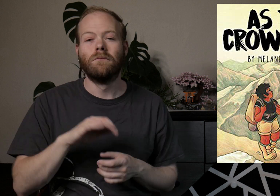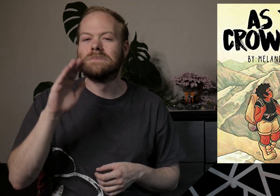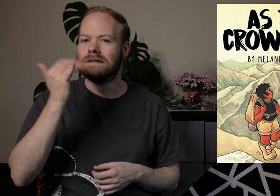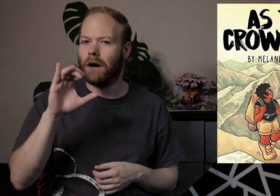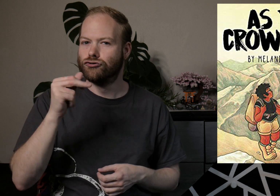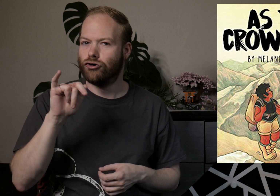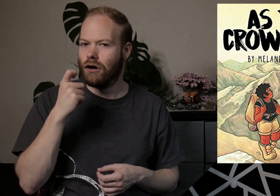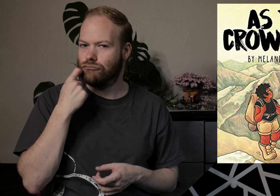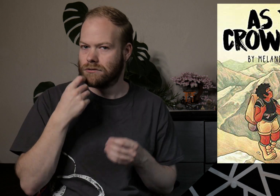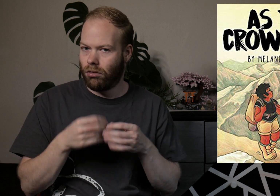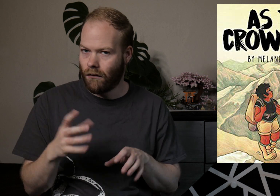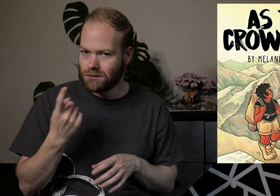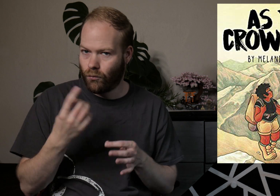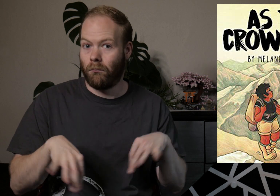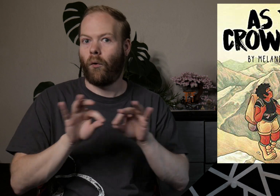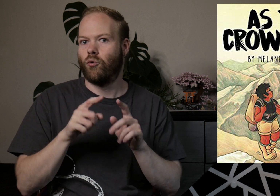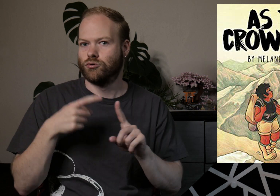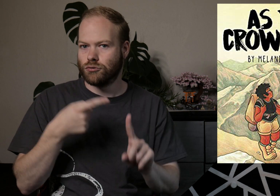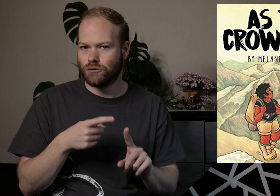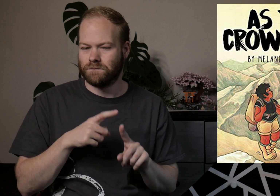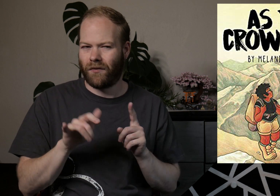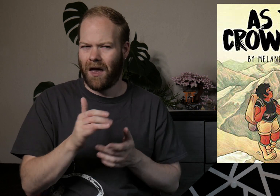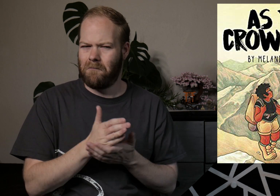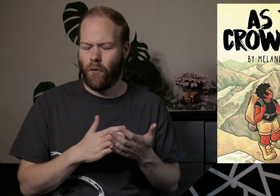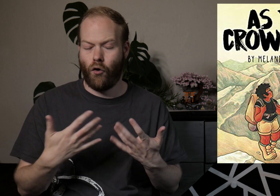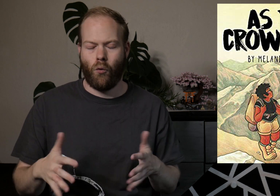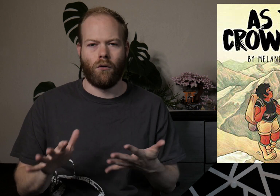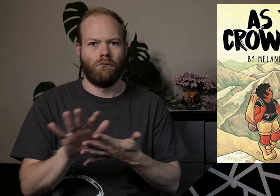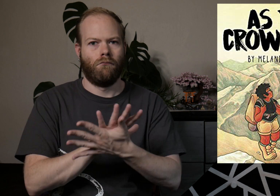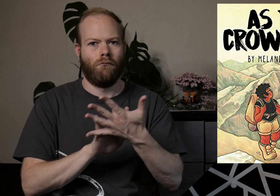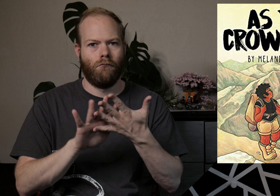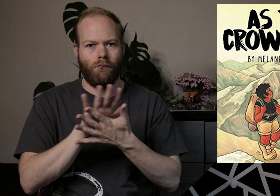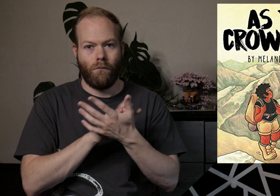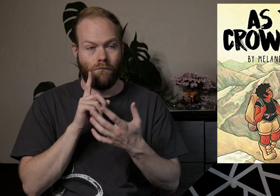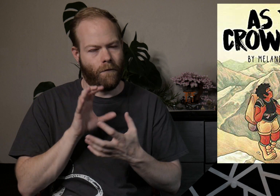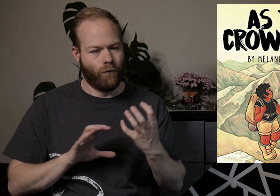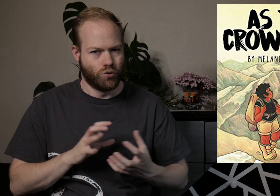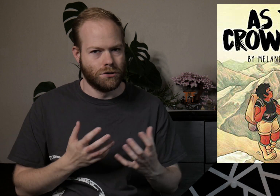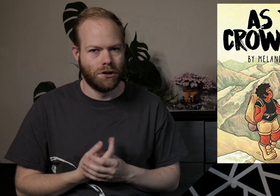It seemed like Charlie had recently lost someone important to her, but that part was very vague and confusing.